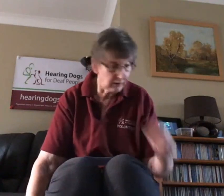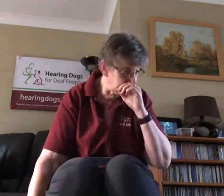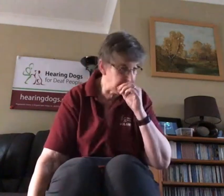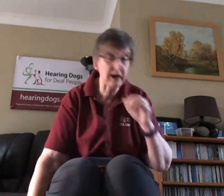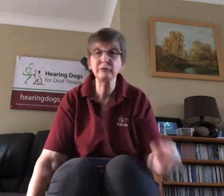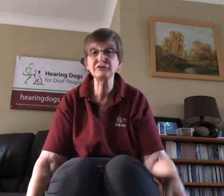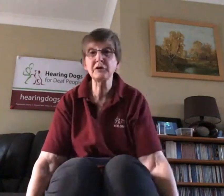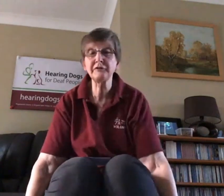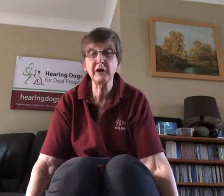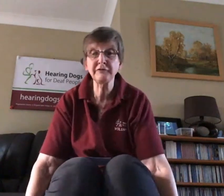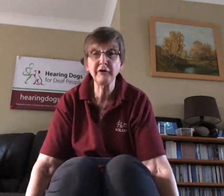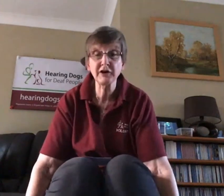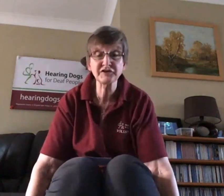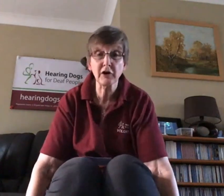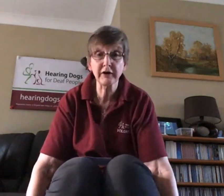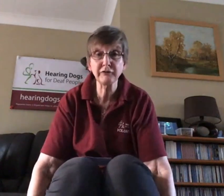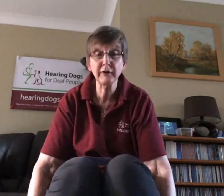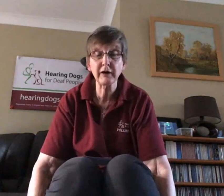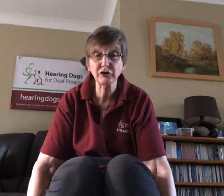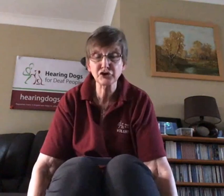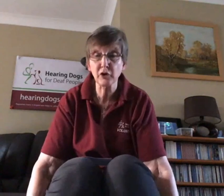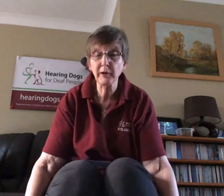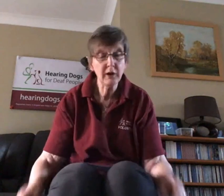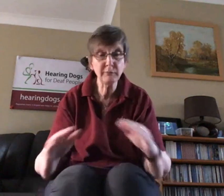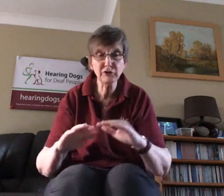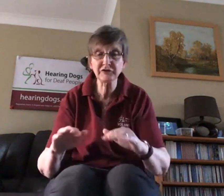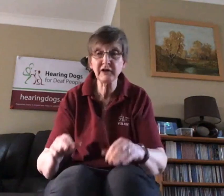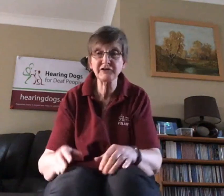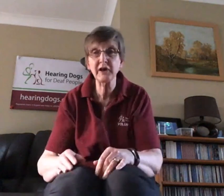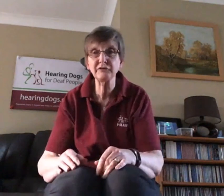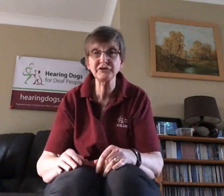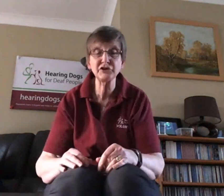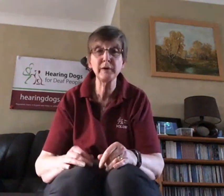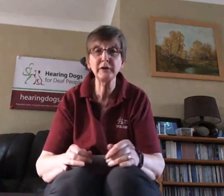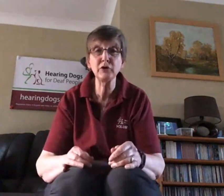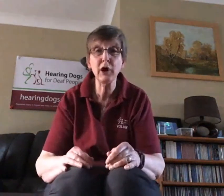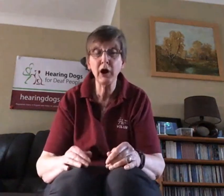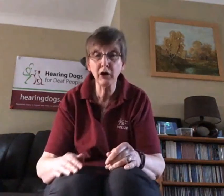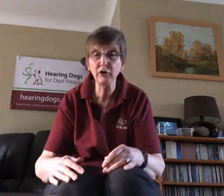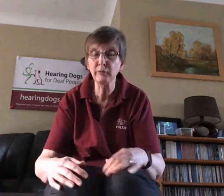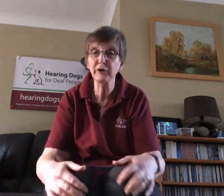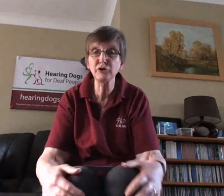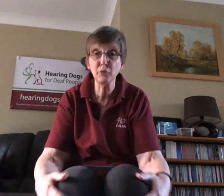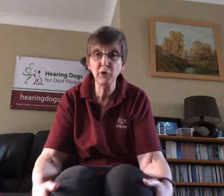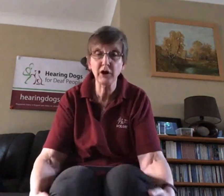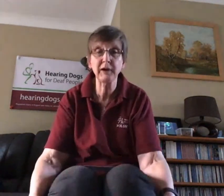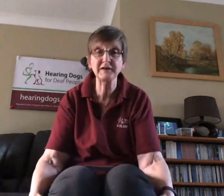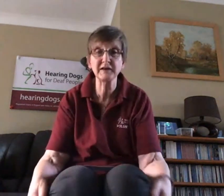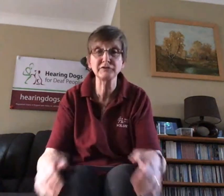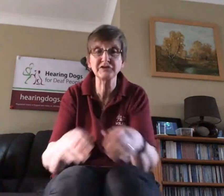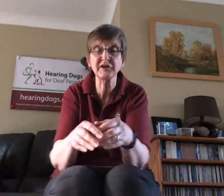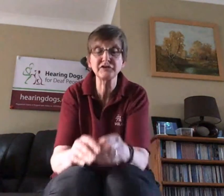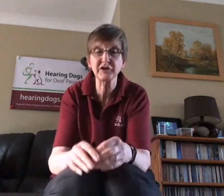and also a fire siren if you're out in a shop. Most of their sounds they do in your home or in your workplace, those are sounds that